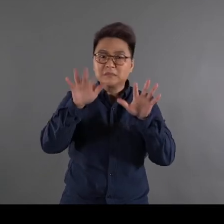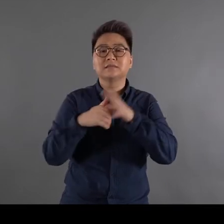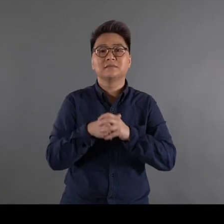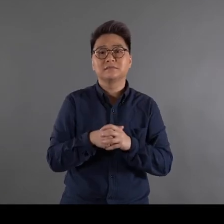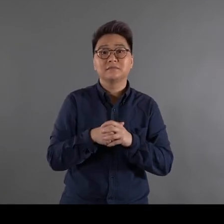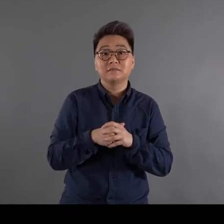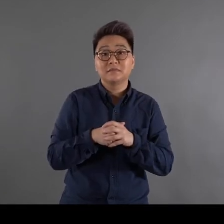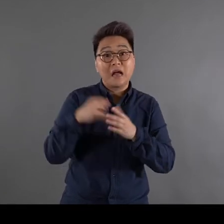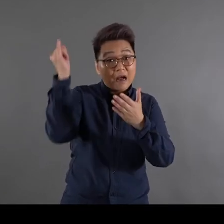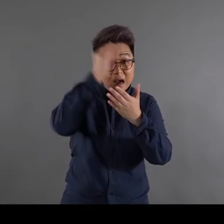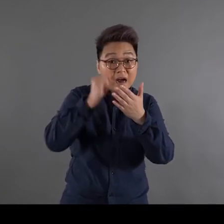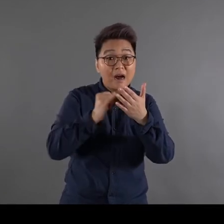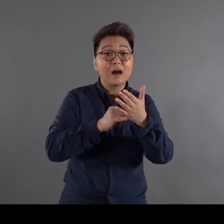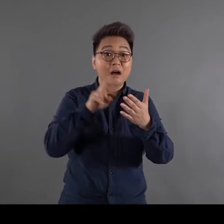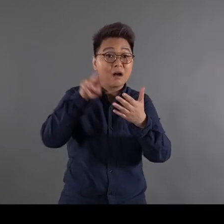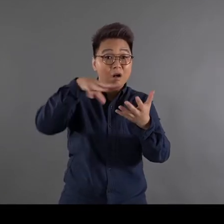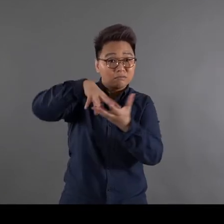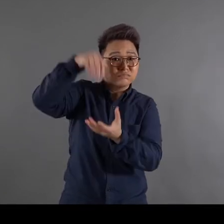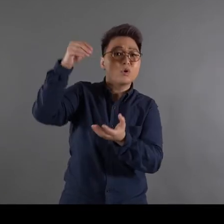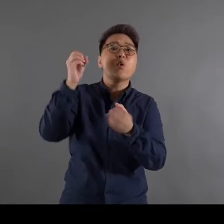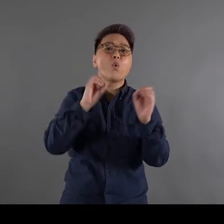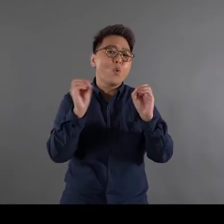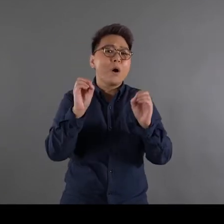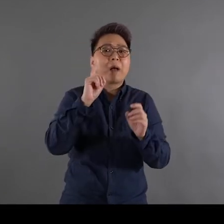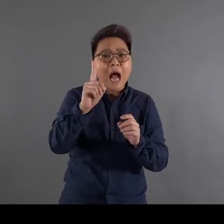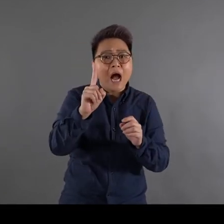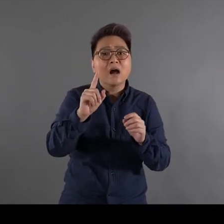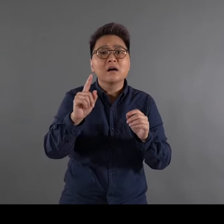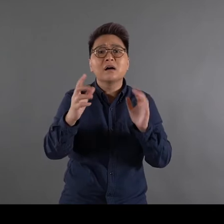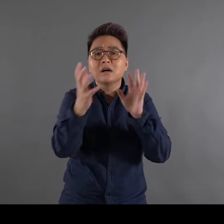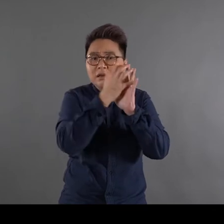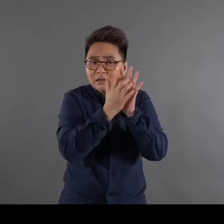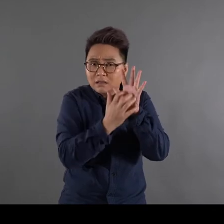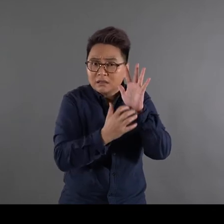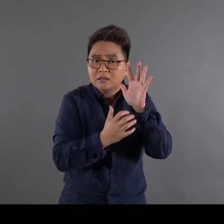Some paintings look formless but their texture and depth